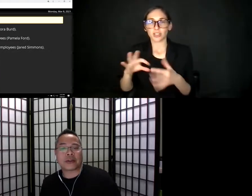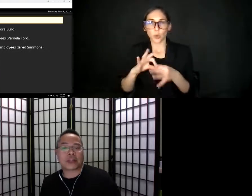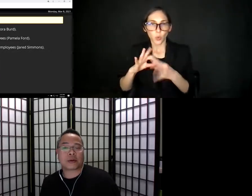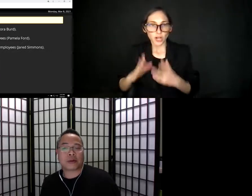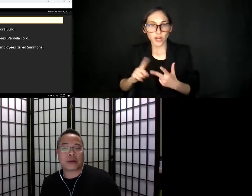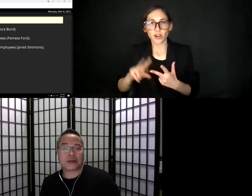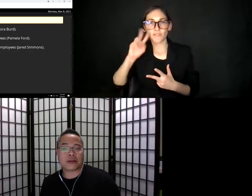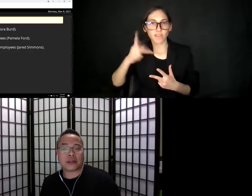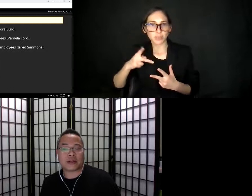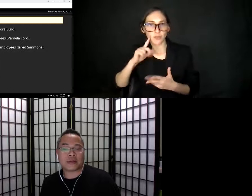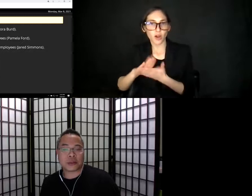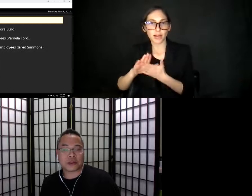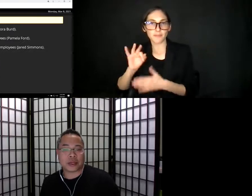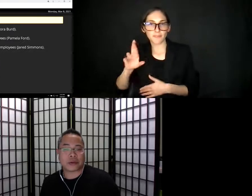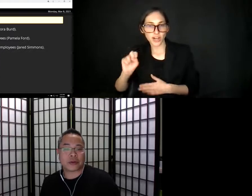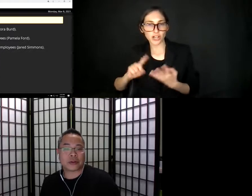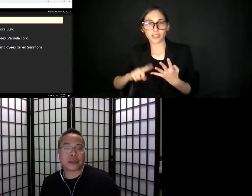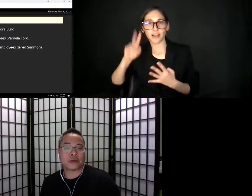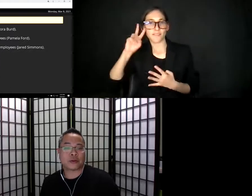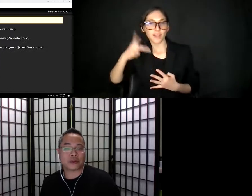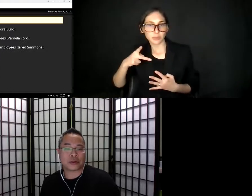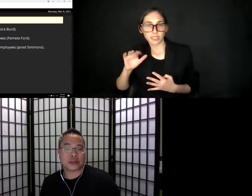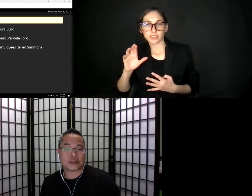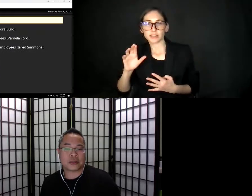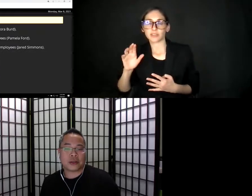Academic Affairs and the Vice President Academic Affairs Senior Administrative Assistant